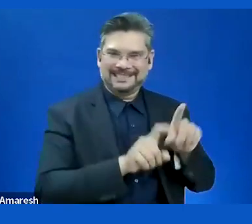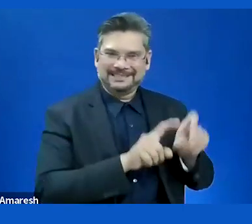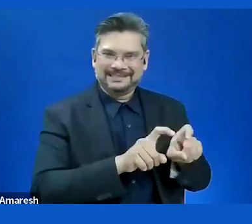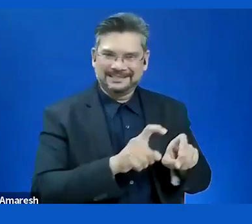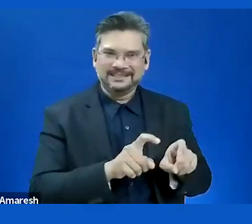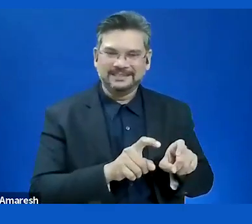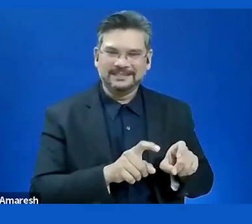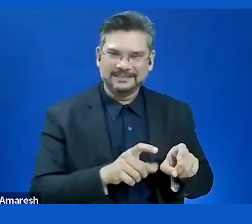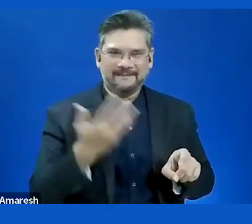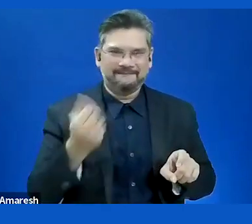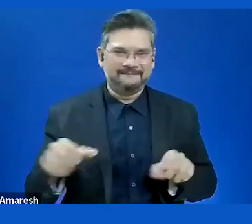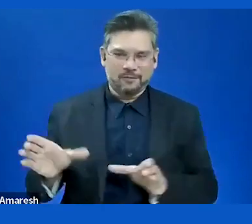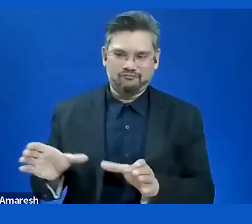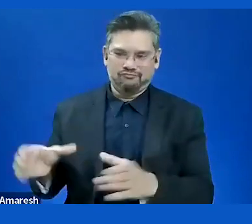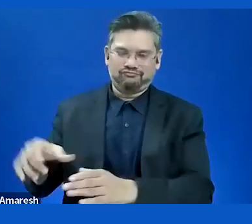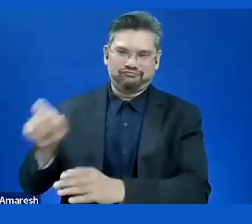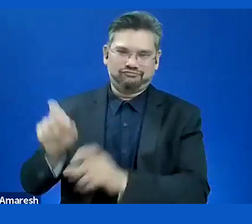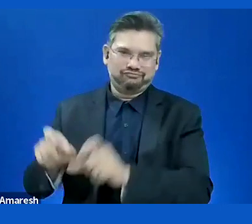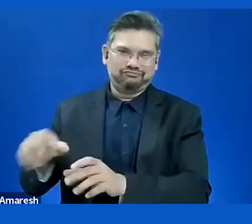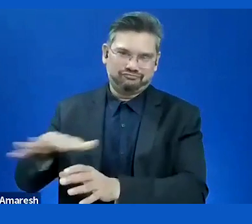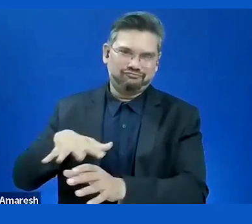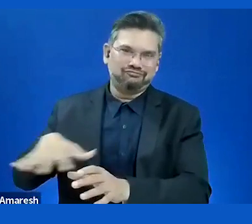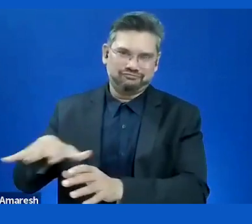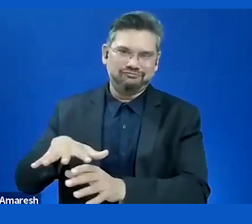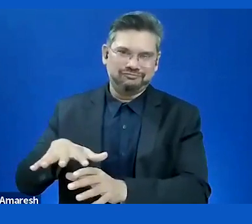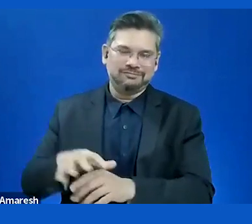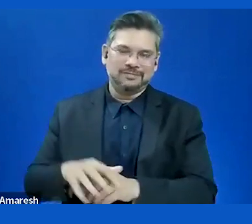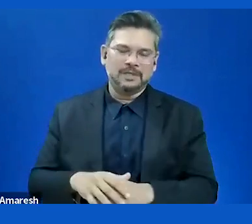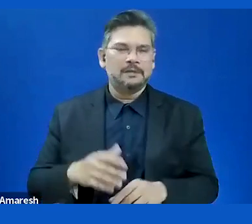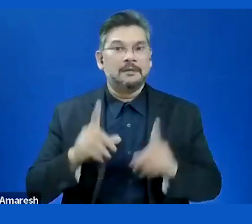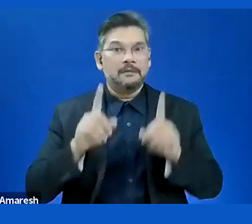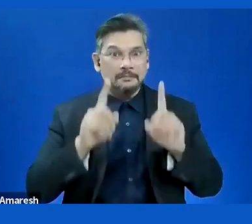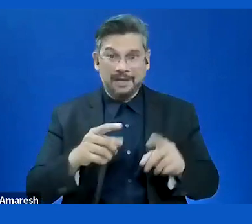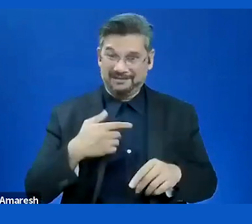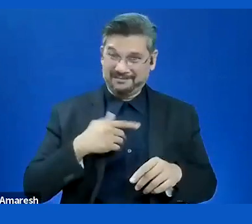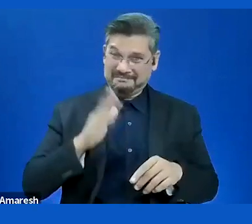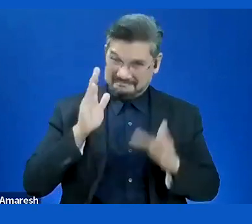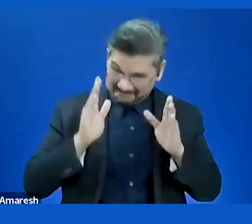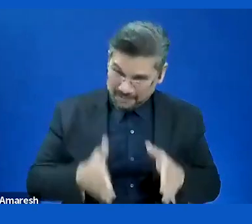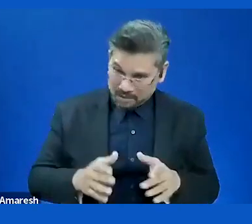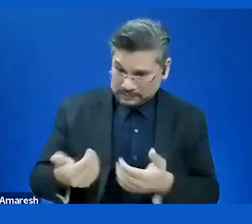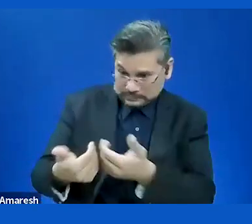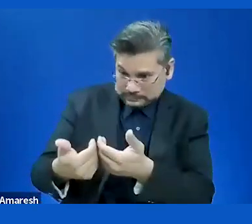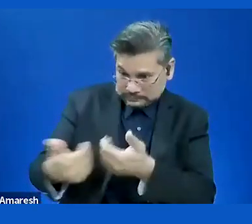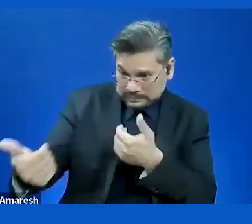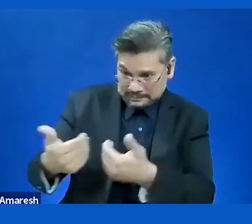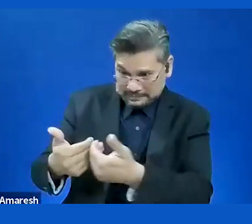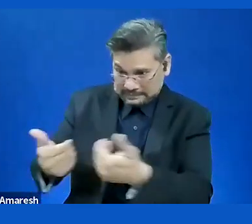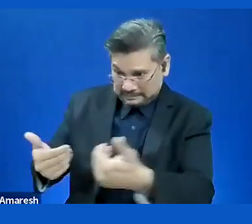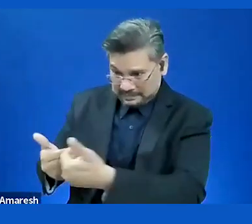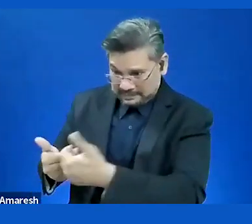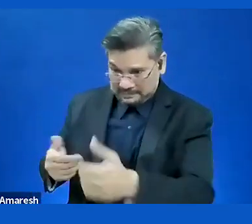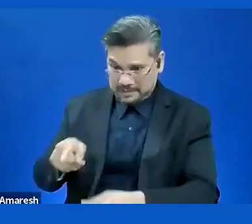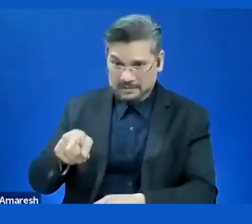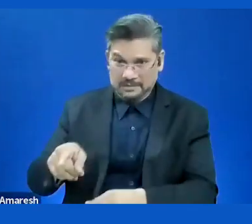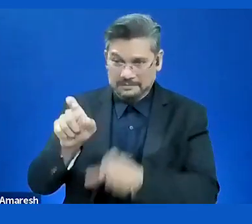categorize people? Do we need to categorize people? Do we just -- because any use testing